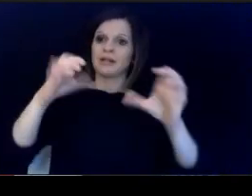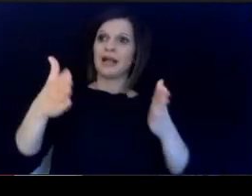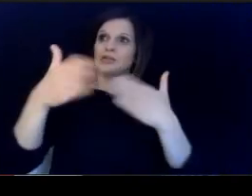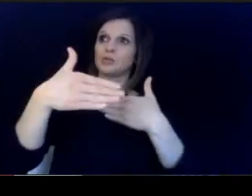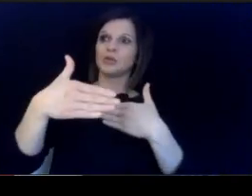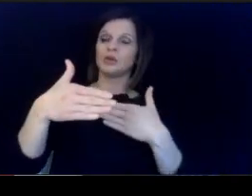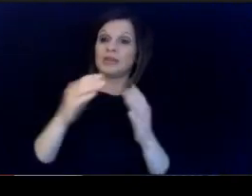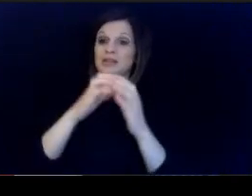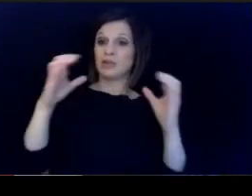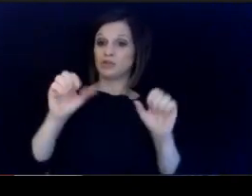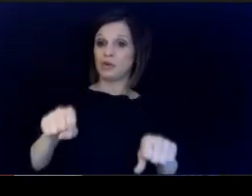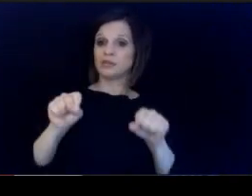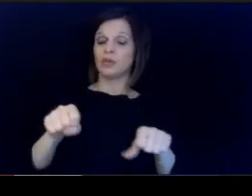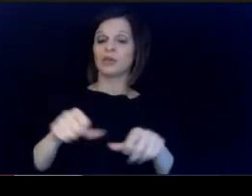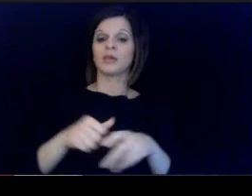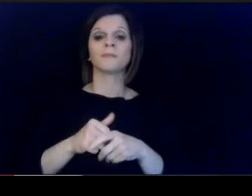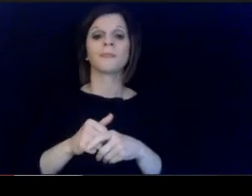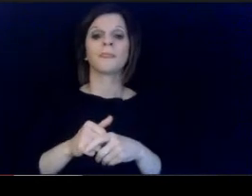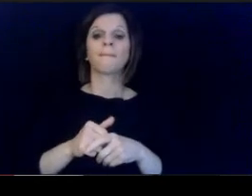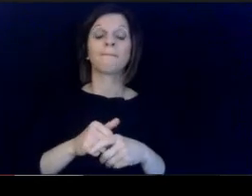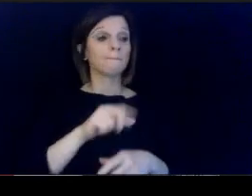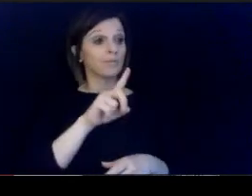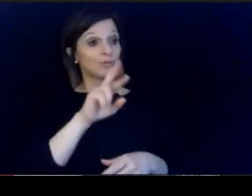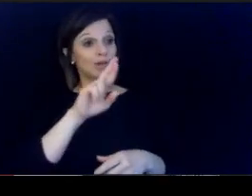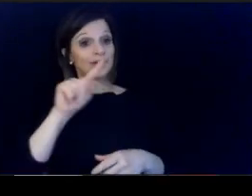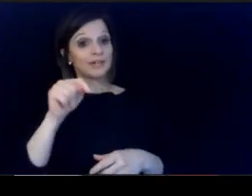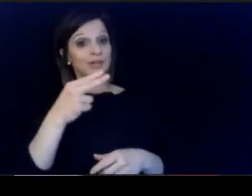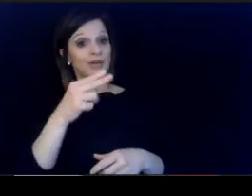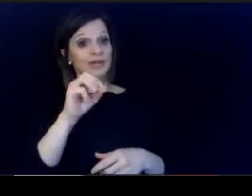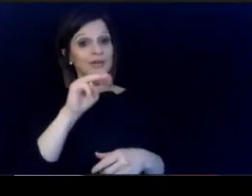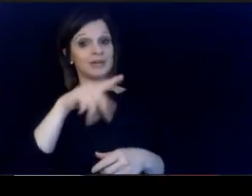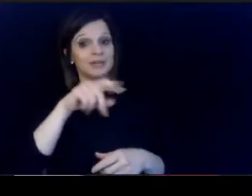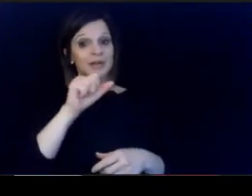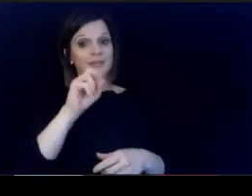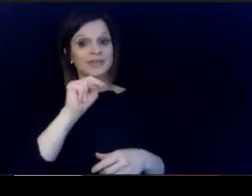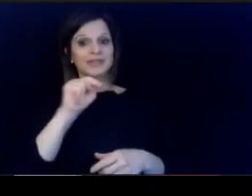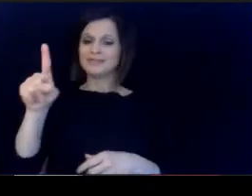Doctor Thompson You actually did a pretty good job of taking a piece of that.